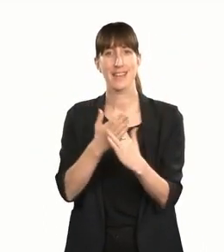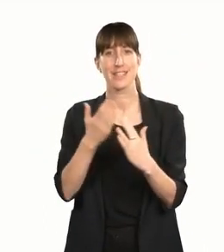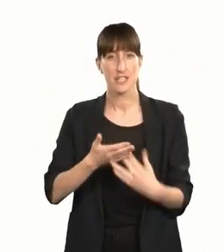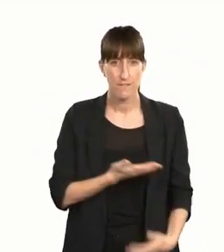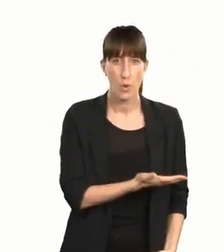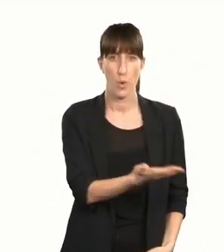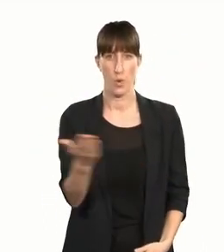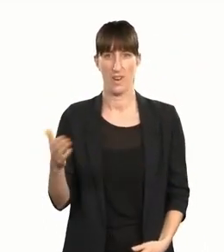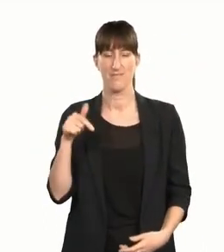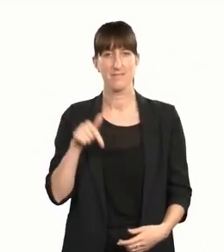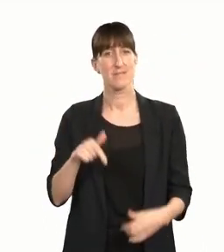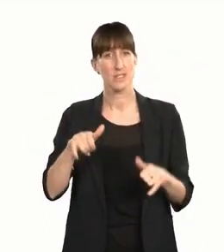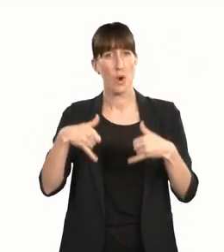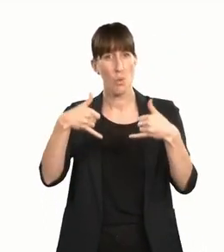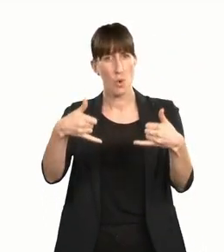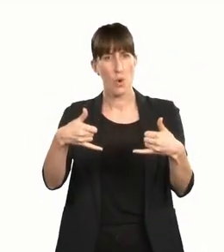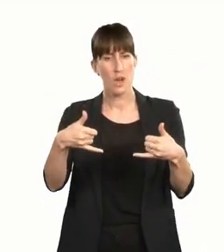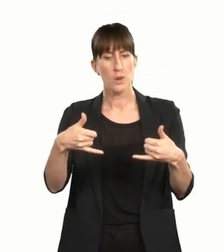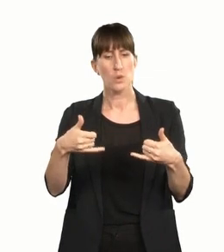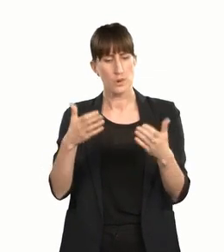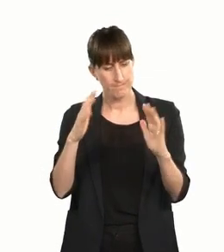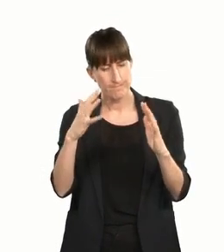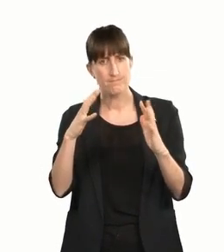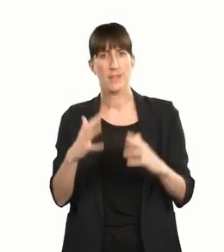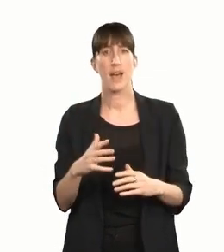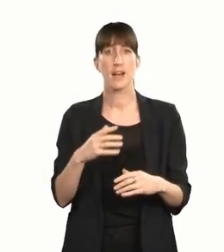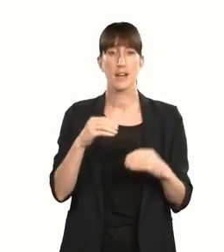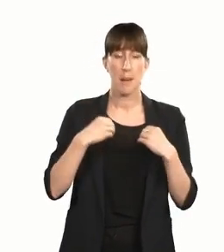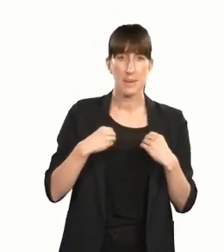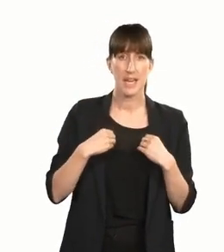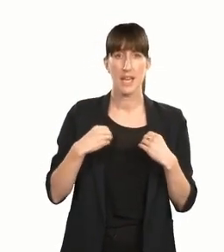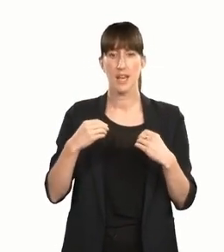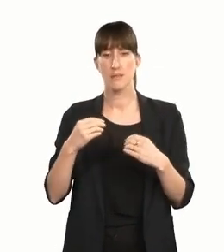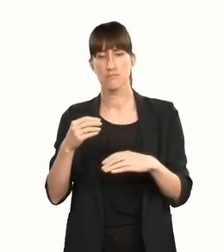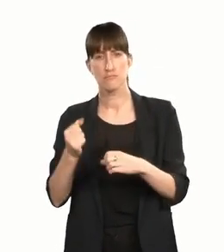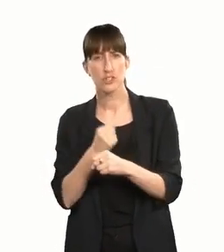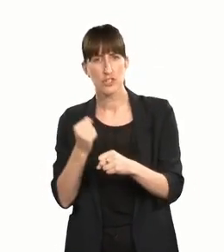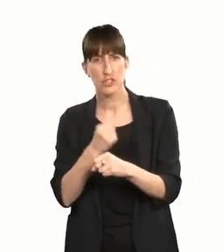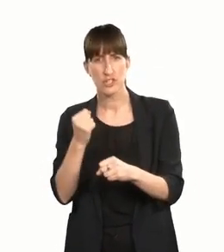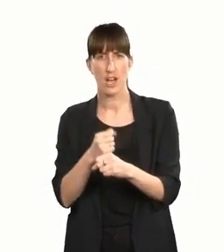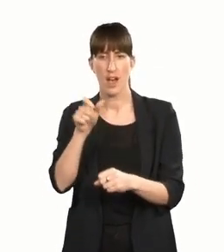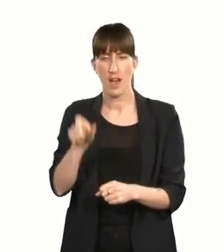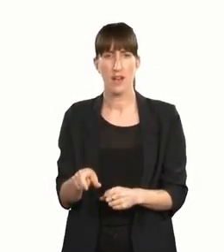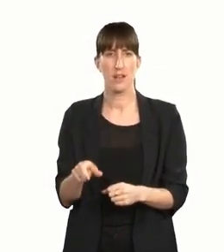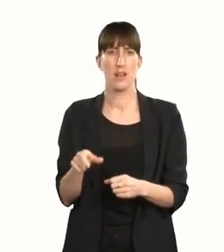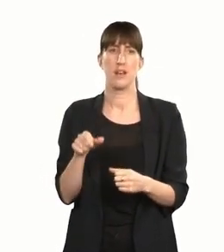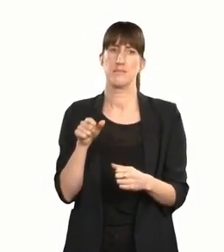This recognises an arts organisation, company, venue or producer that has best demonstrated its commitment